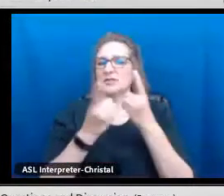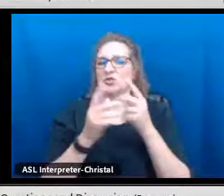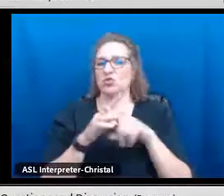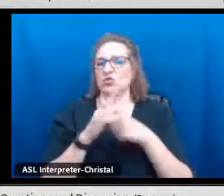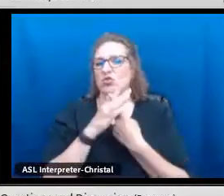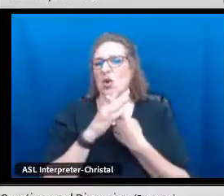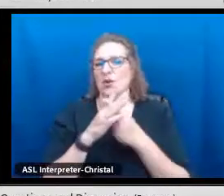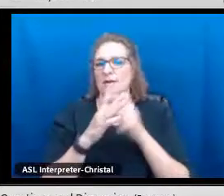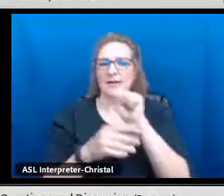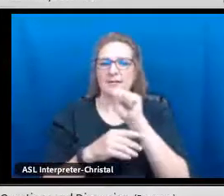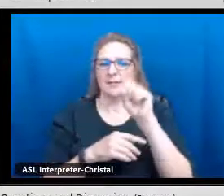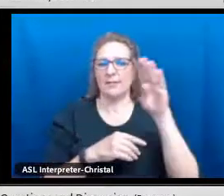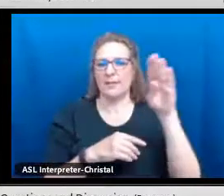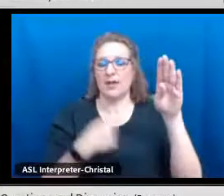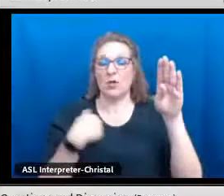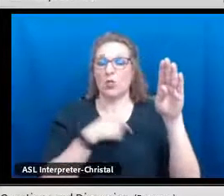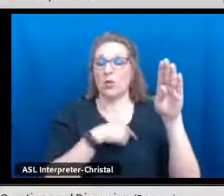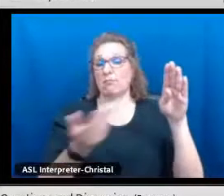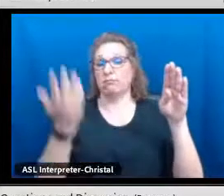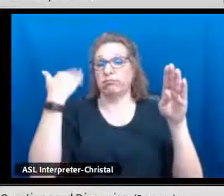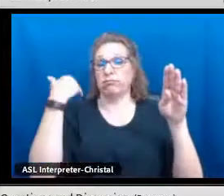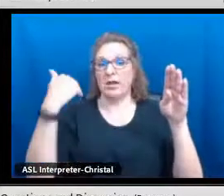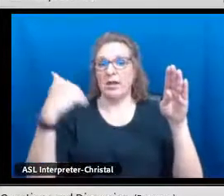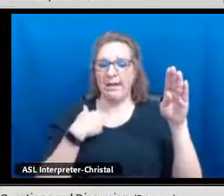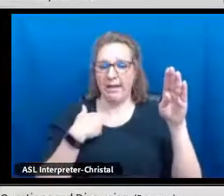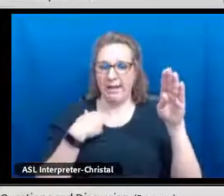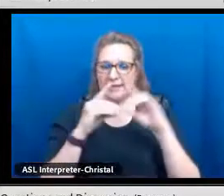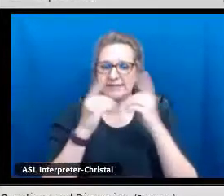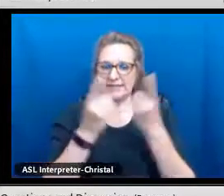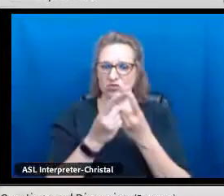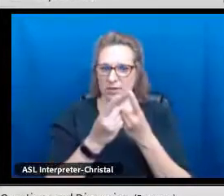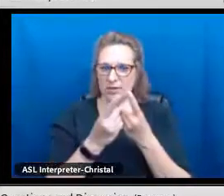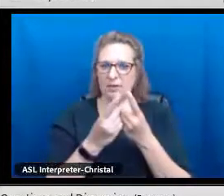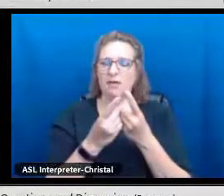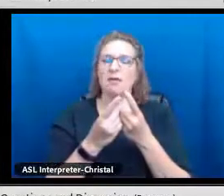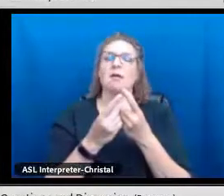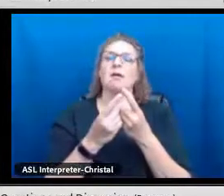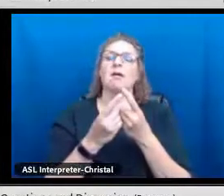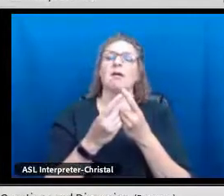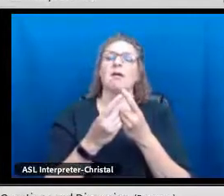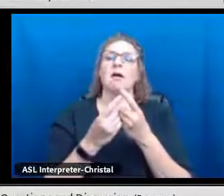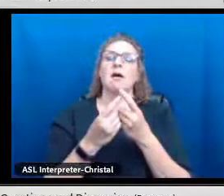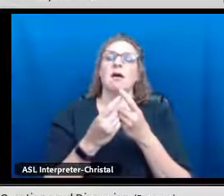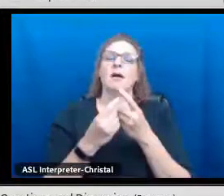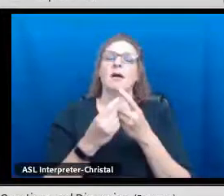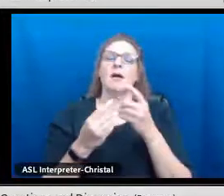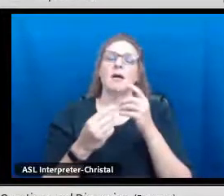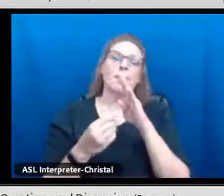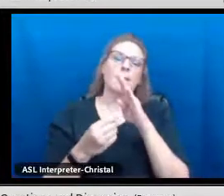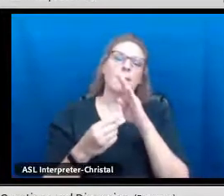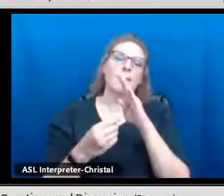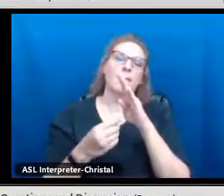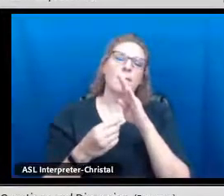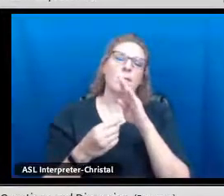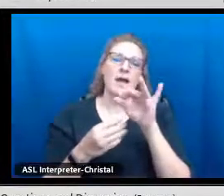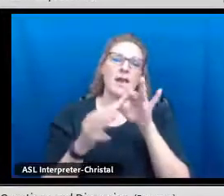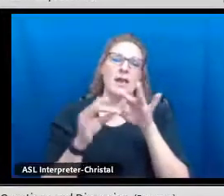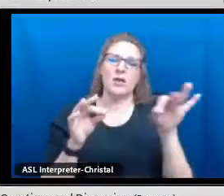I know Clovis was one of the first districts to start their bilingual seal at the state level.